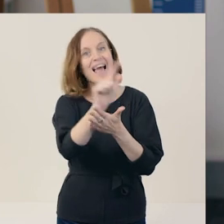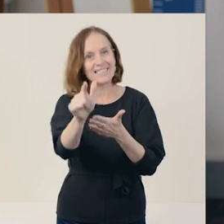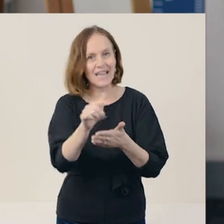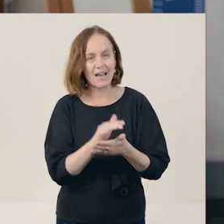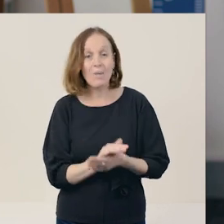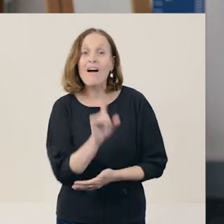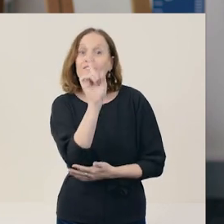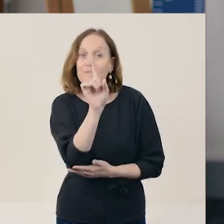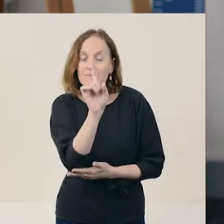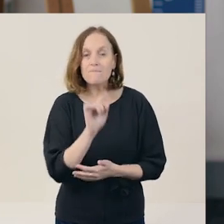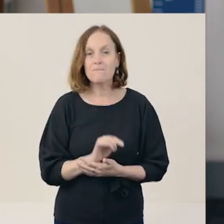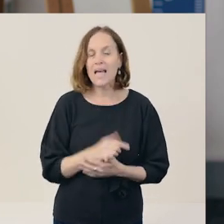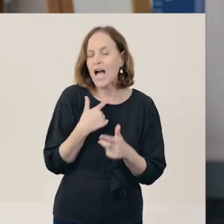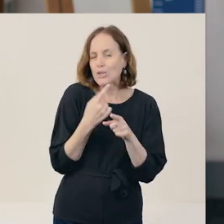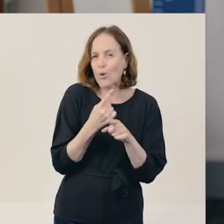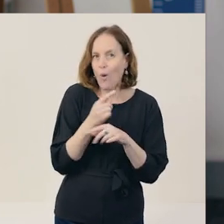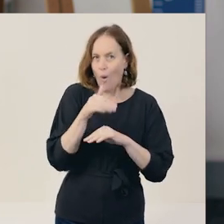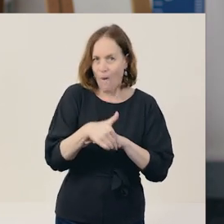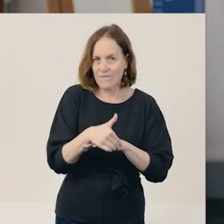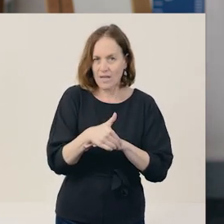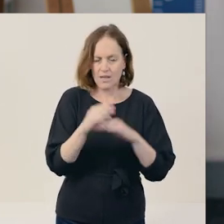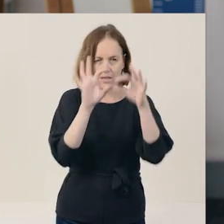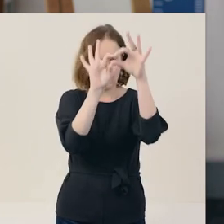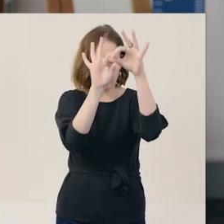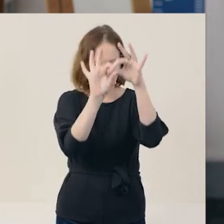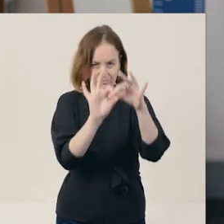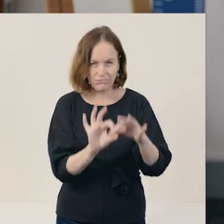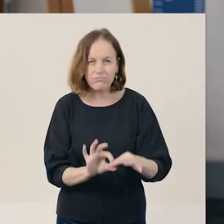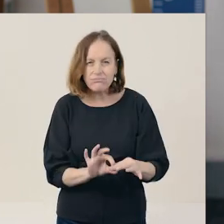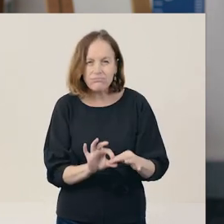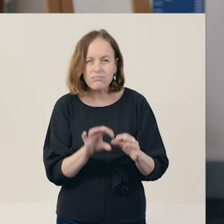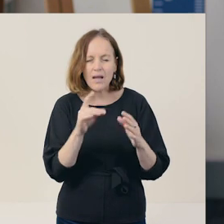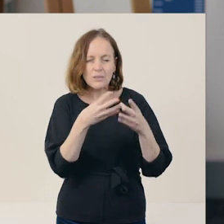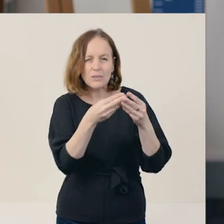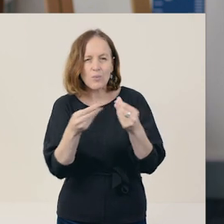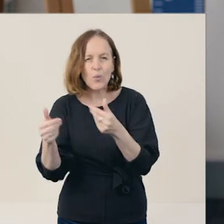But first, let's talk about cohesive devices. What are they?